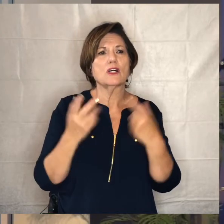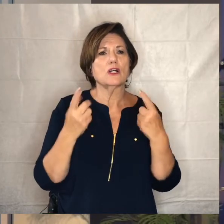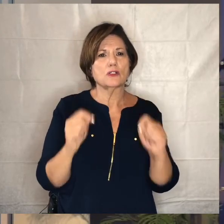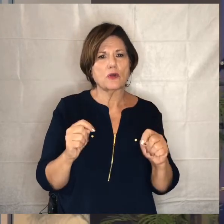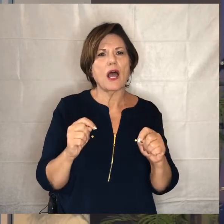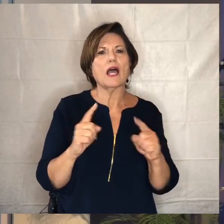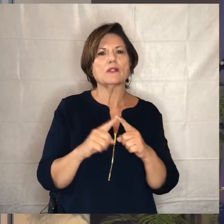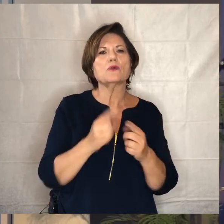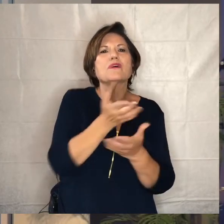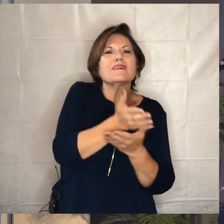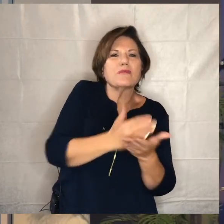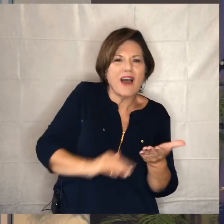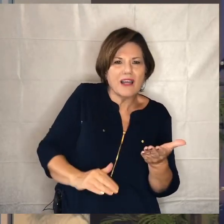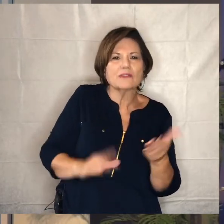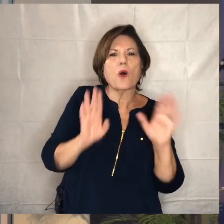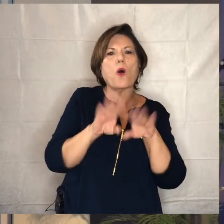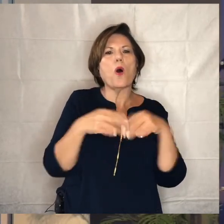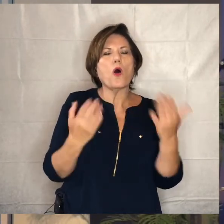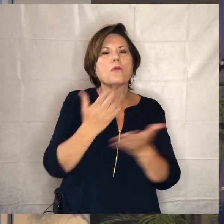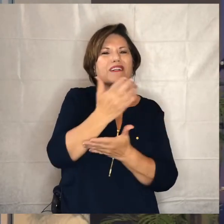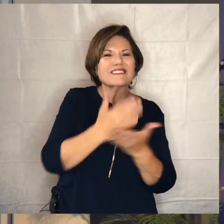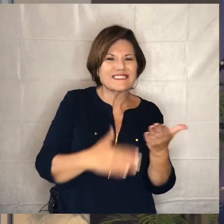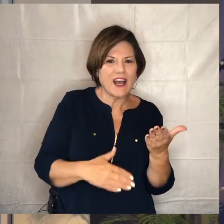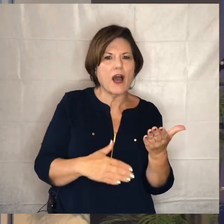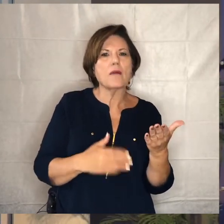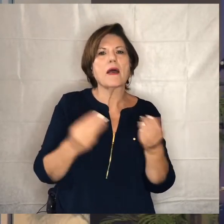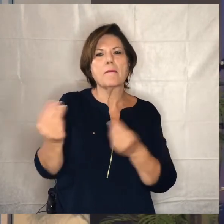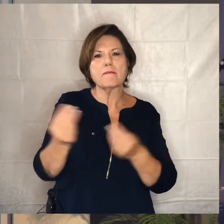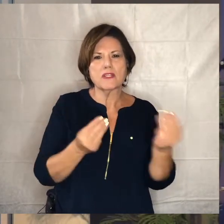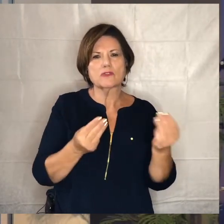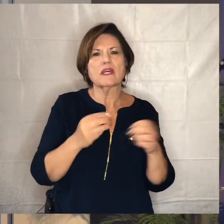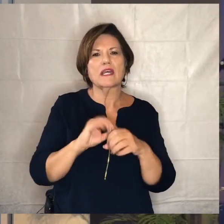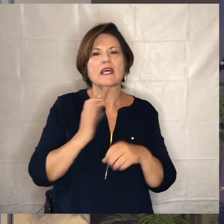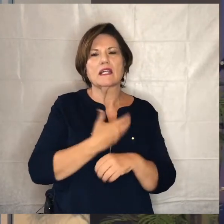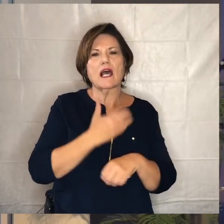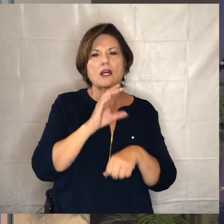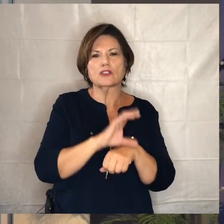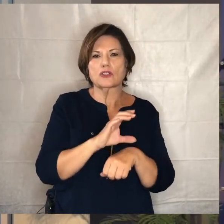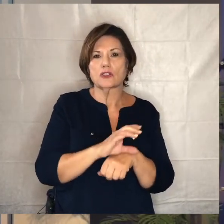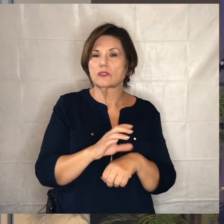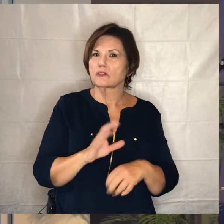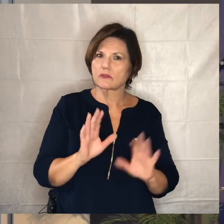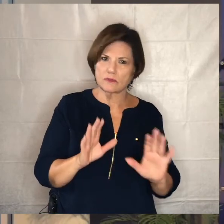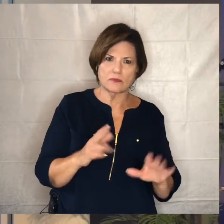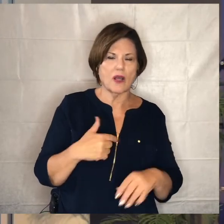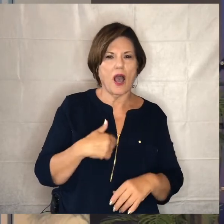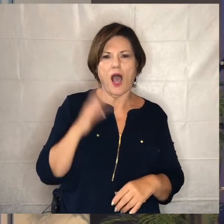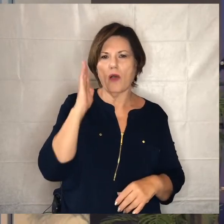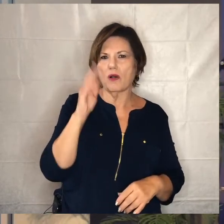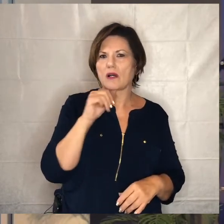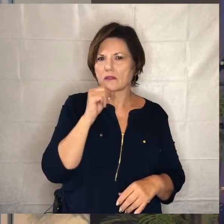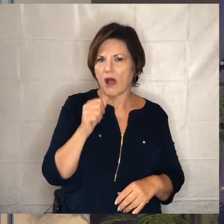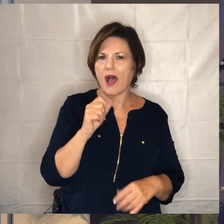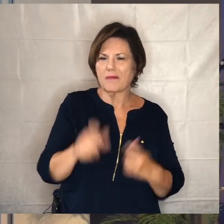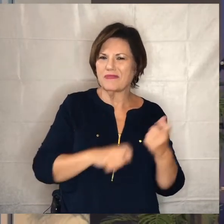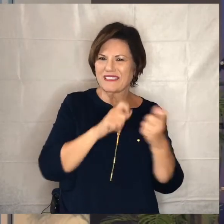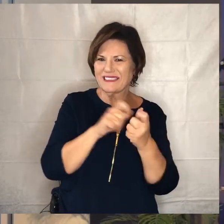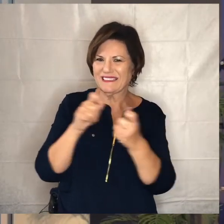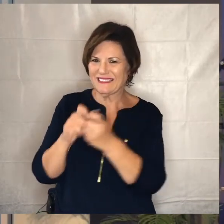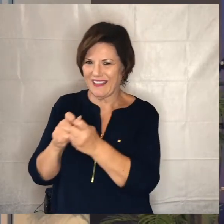partially reopen some of the ministries in our church now i'm not going to get down to real real specifics within the context of